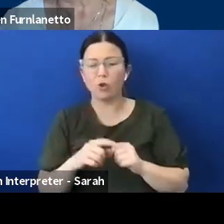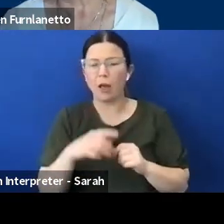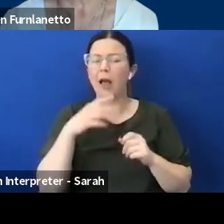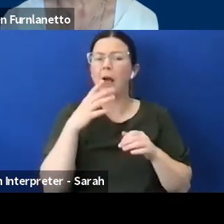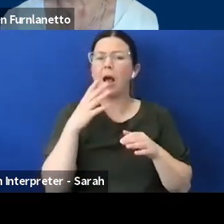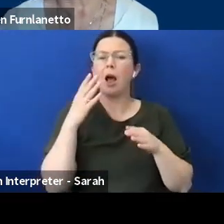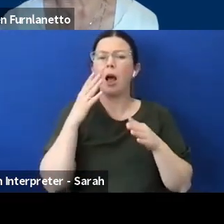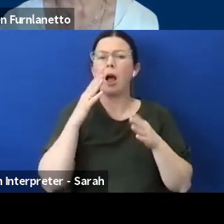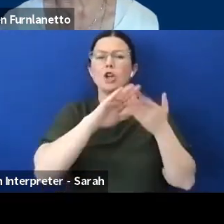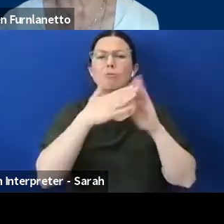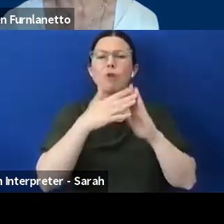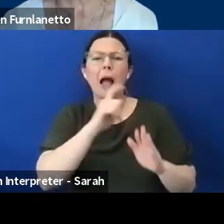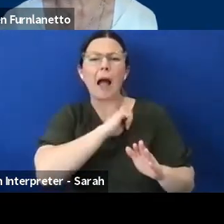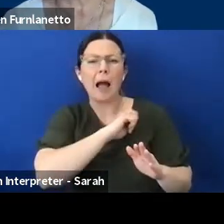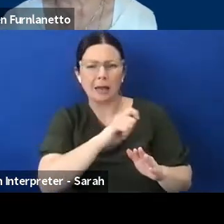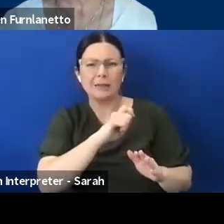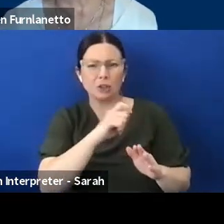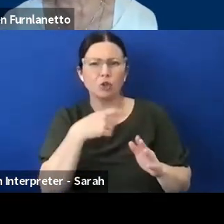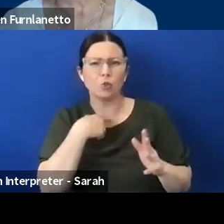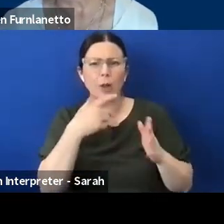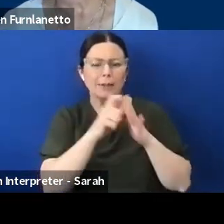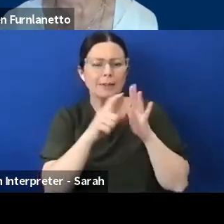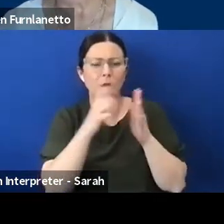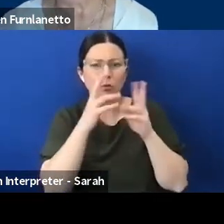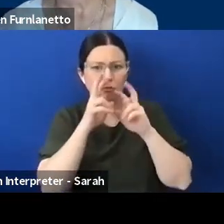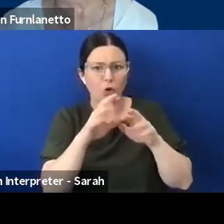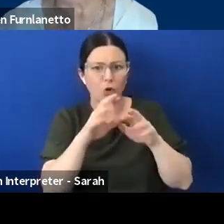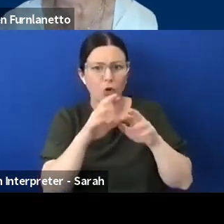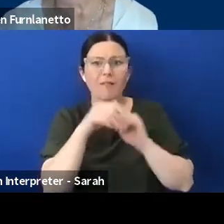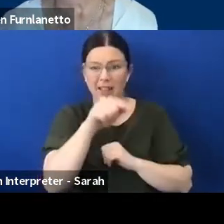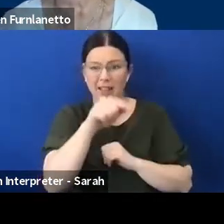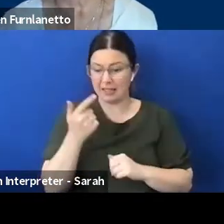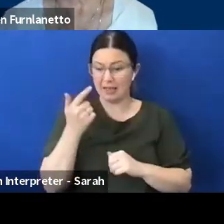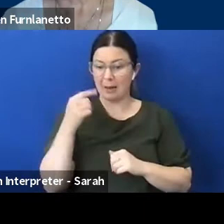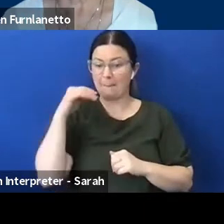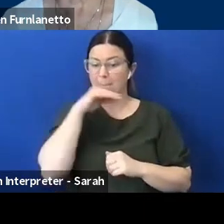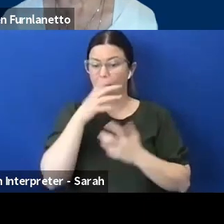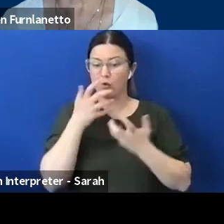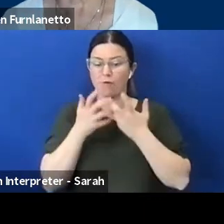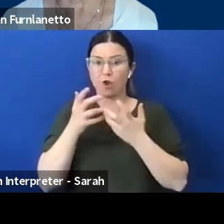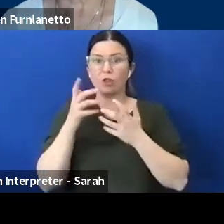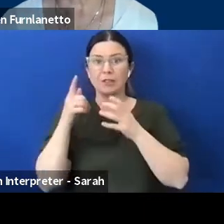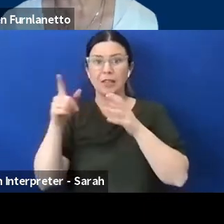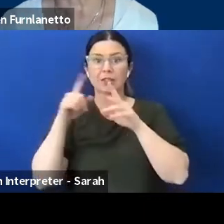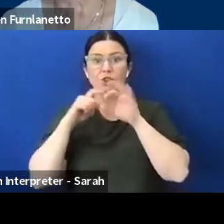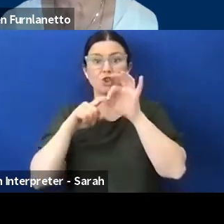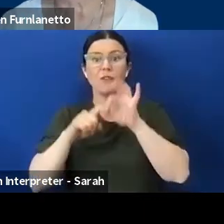78% of the respondents in this Melbourne University survey said that they don't interact with people